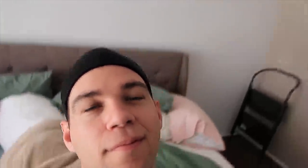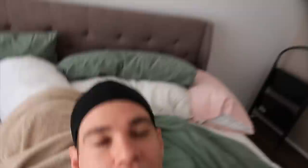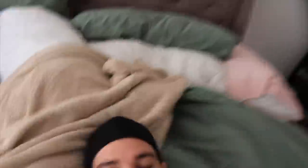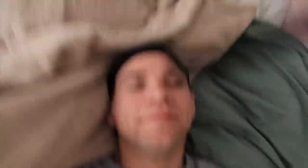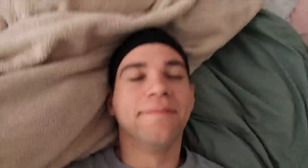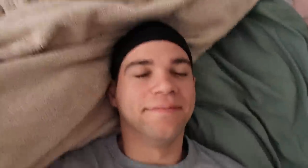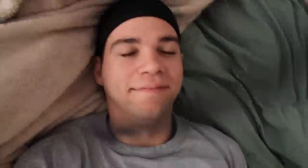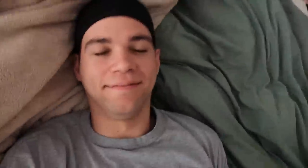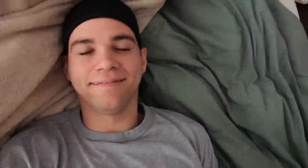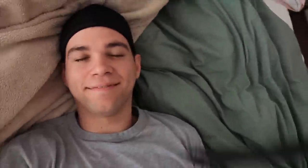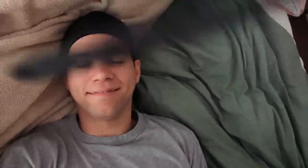E: Noooo!